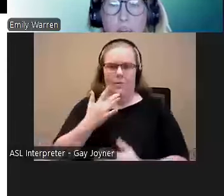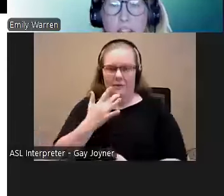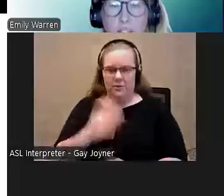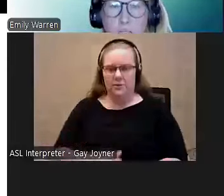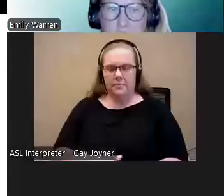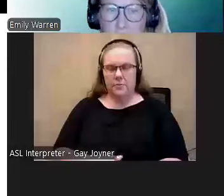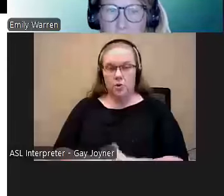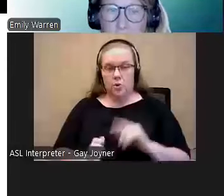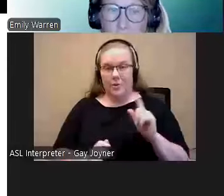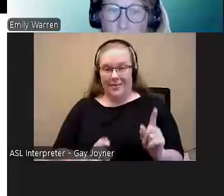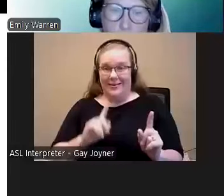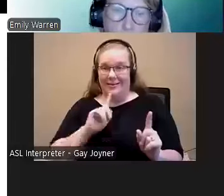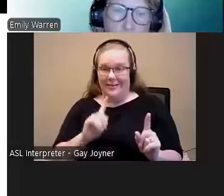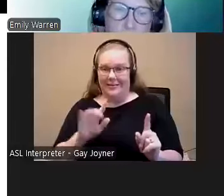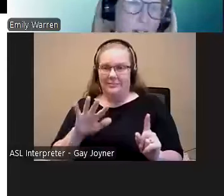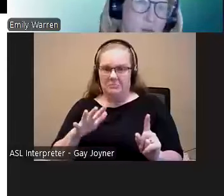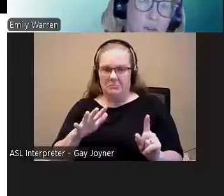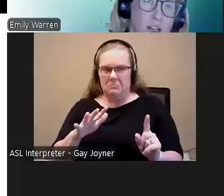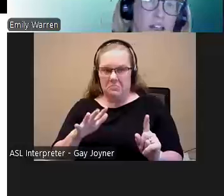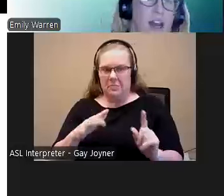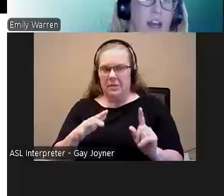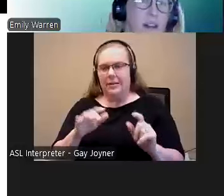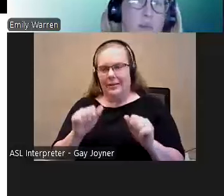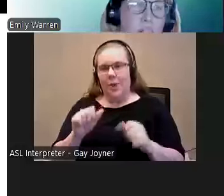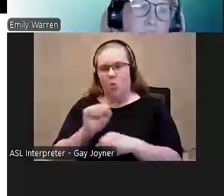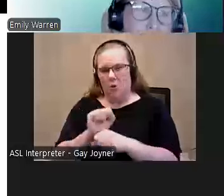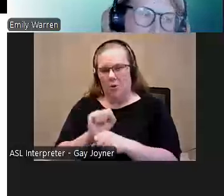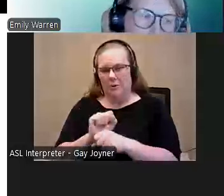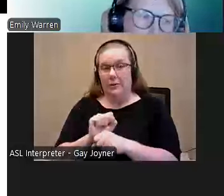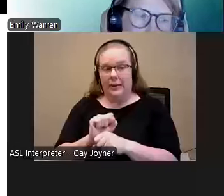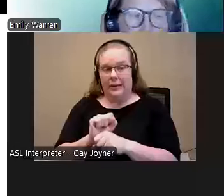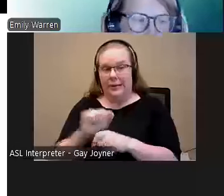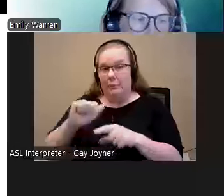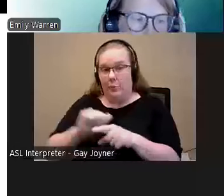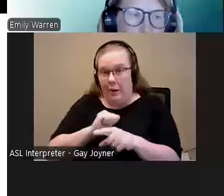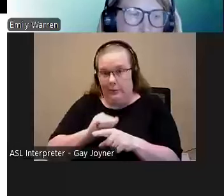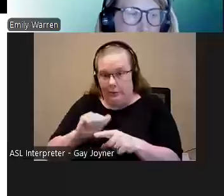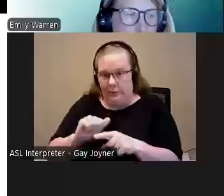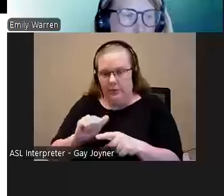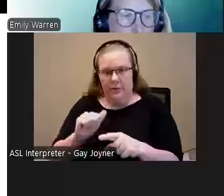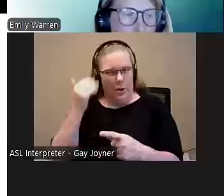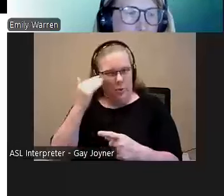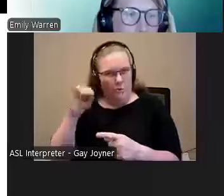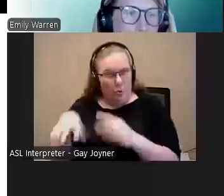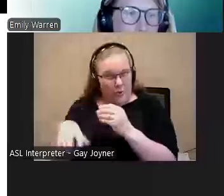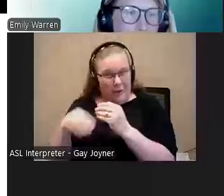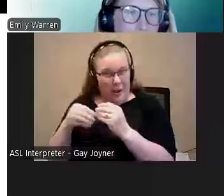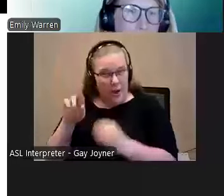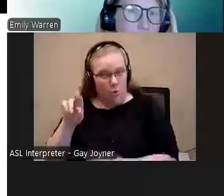This is kind of an example of how this goes for practice. I don't know if you have anything to add for the preferences side, Richard.